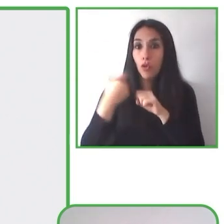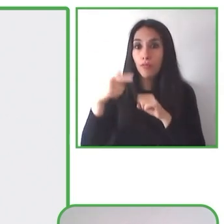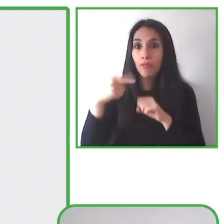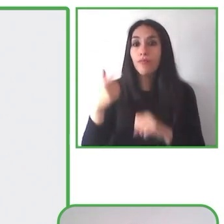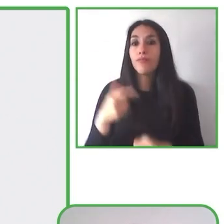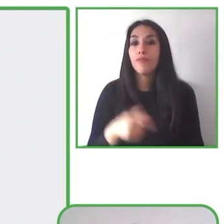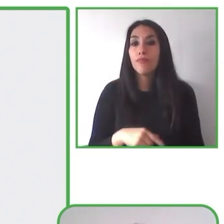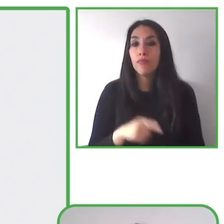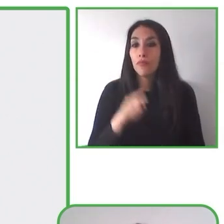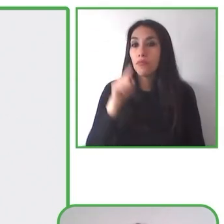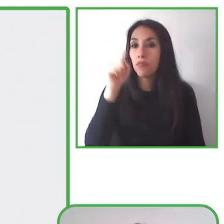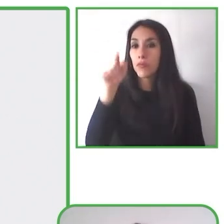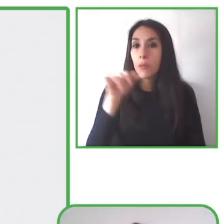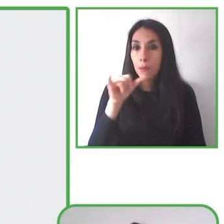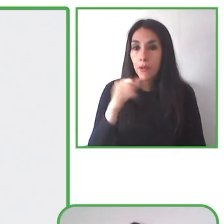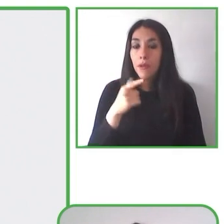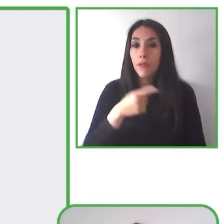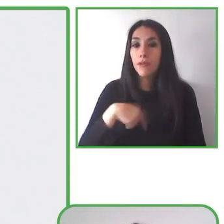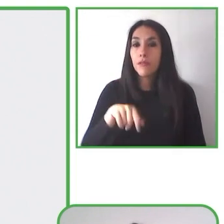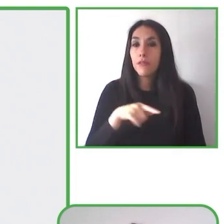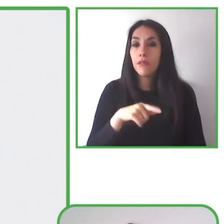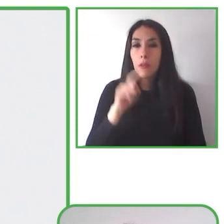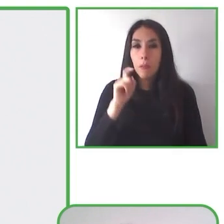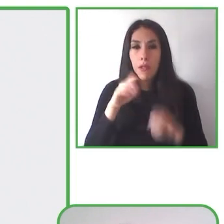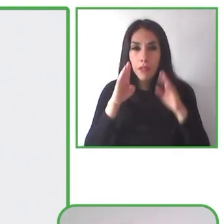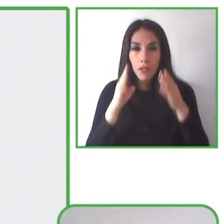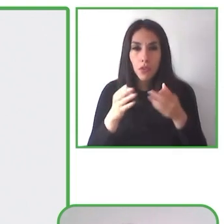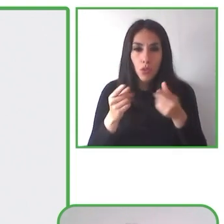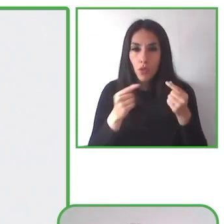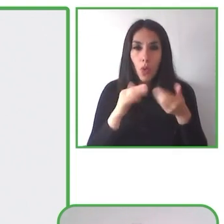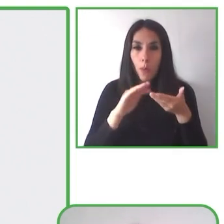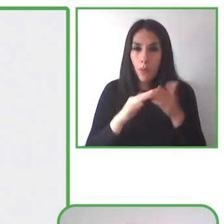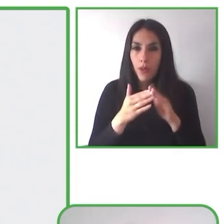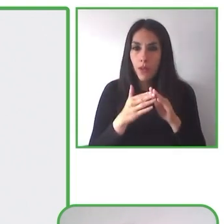within that corporation is very important for making this world accessible.